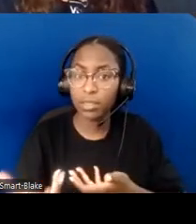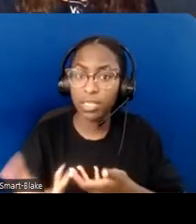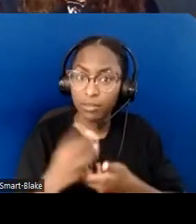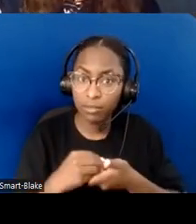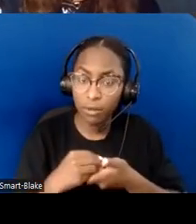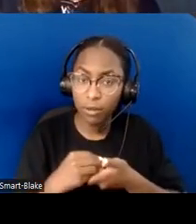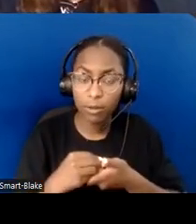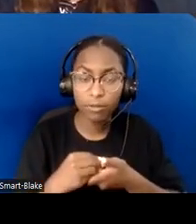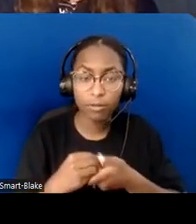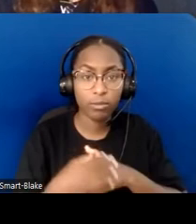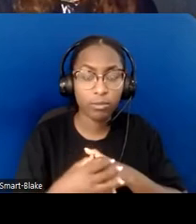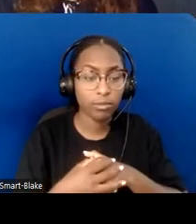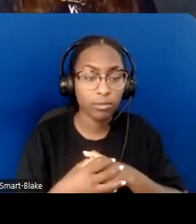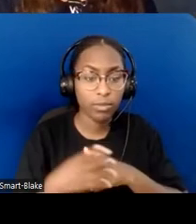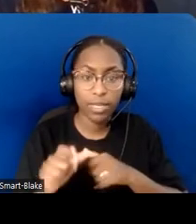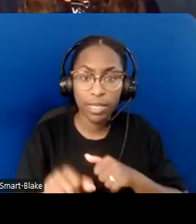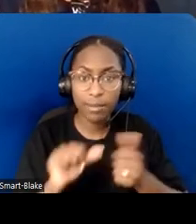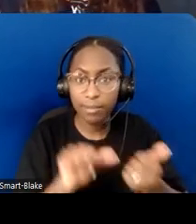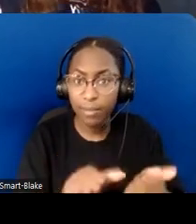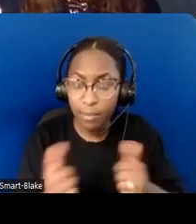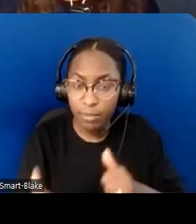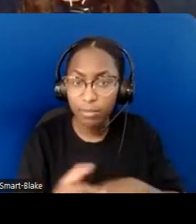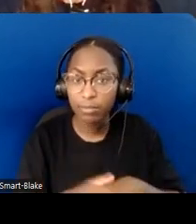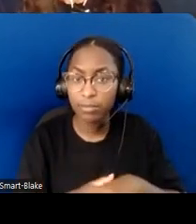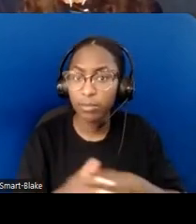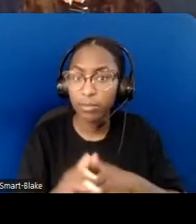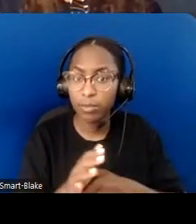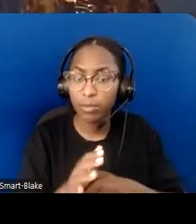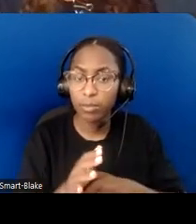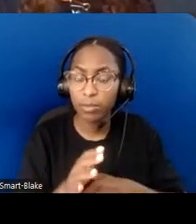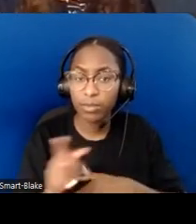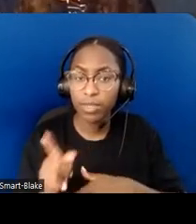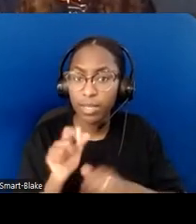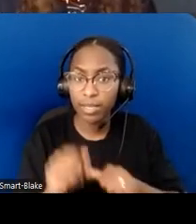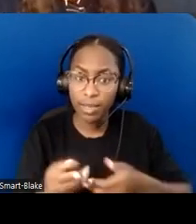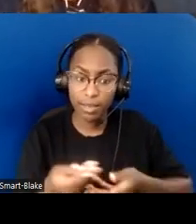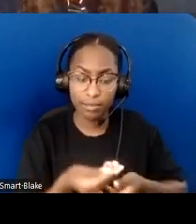and to take part in baptism. One way would be to...